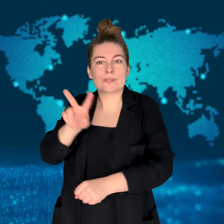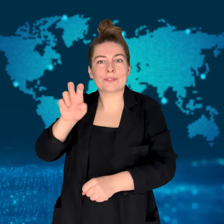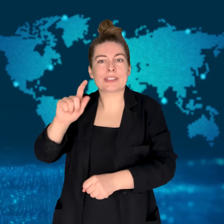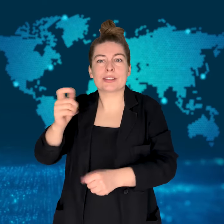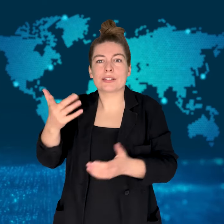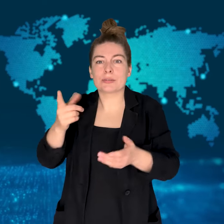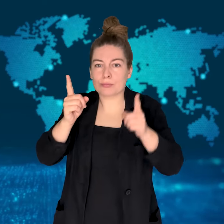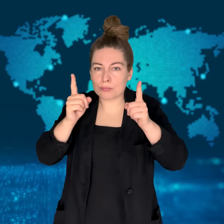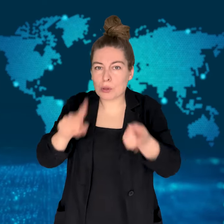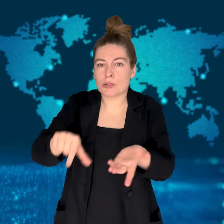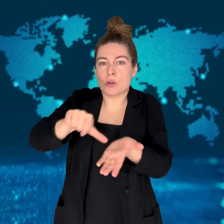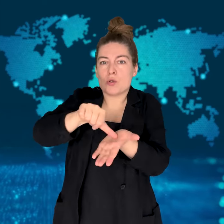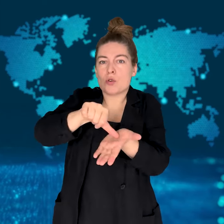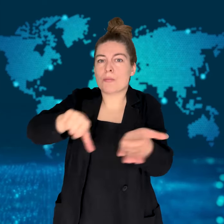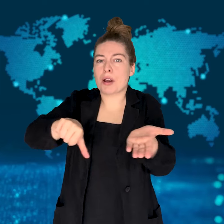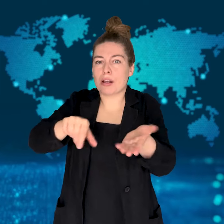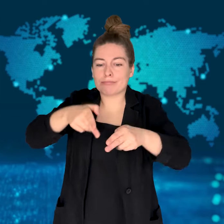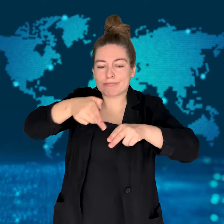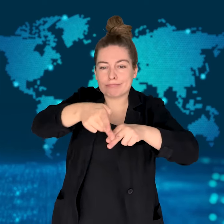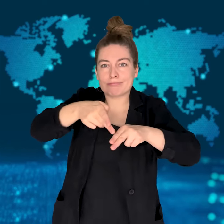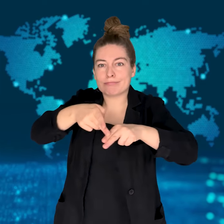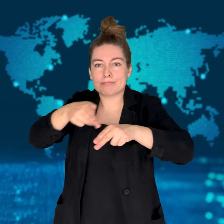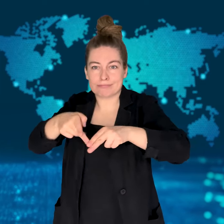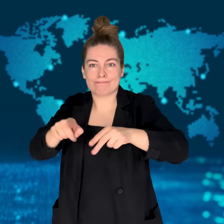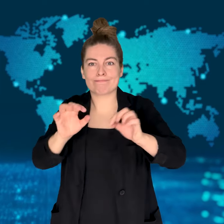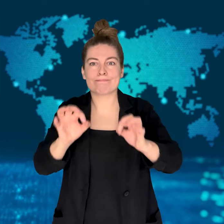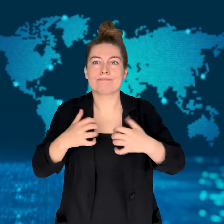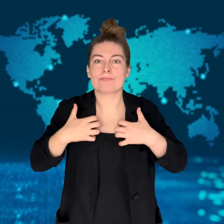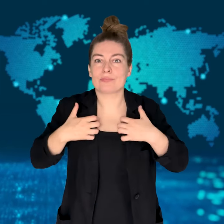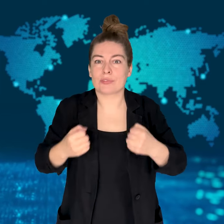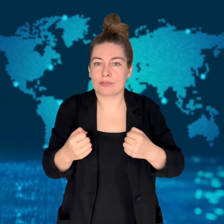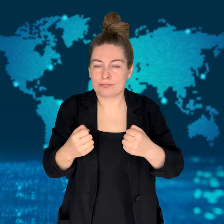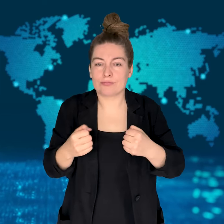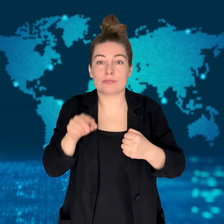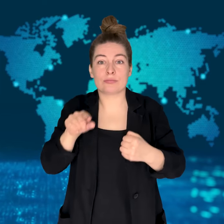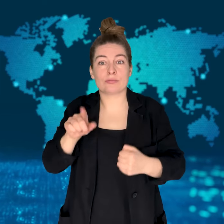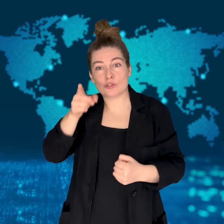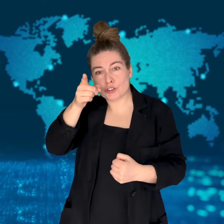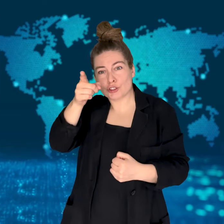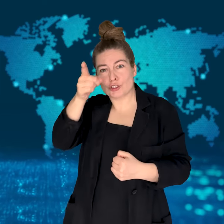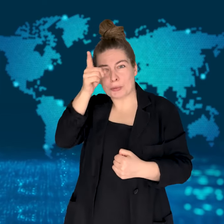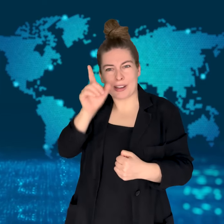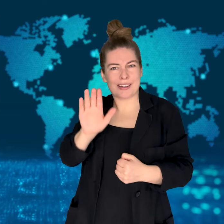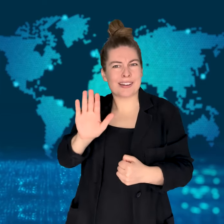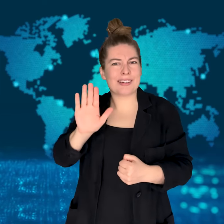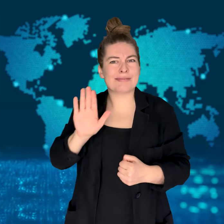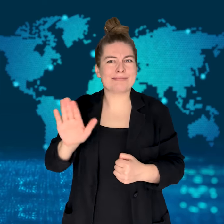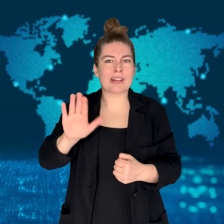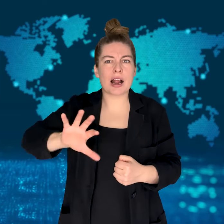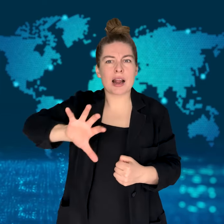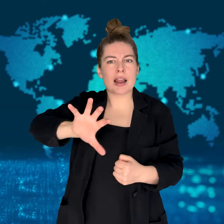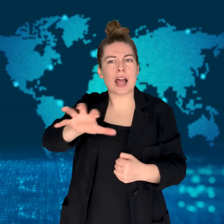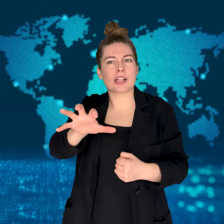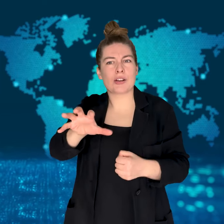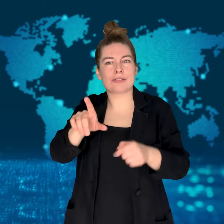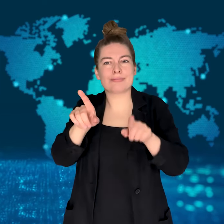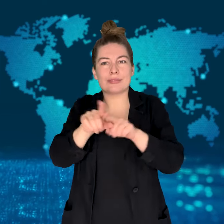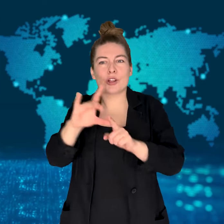Surgical intervention is frequently needed to